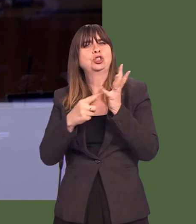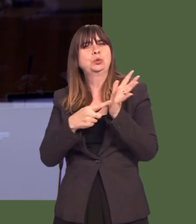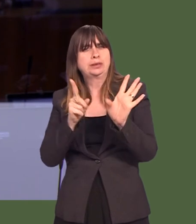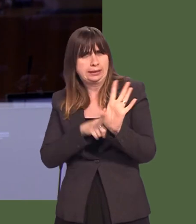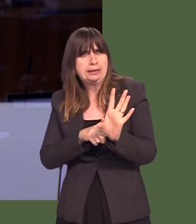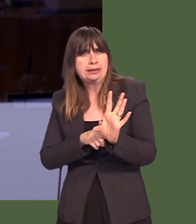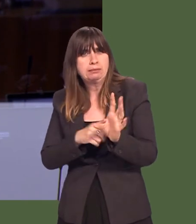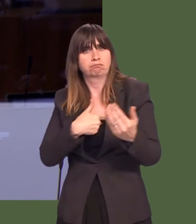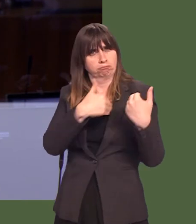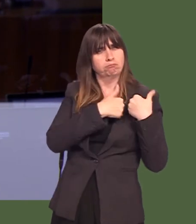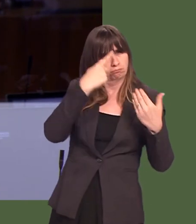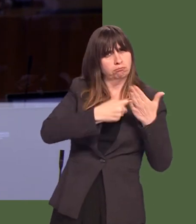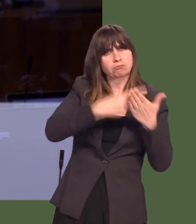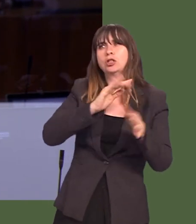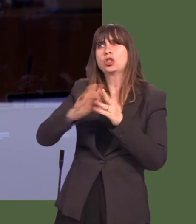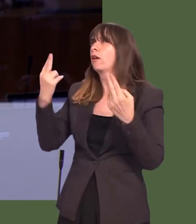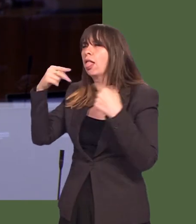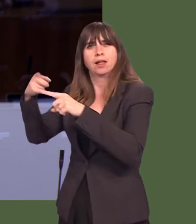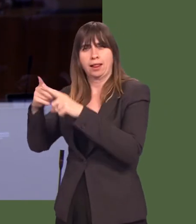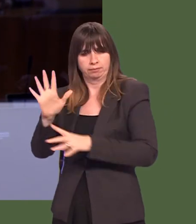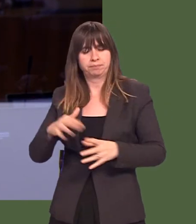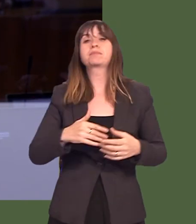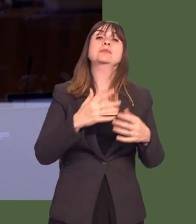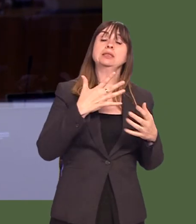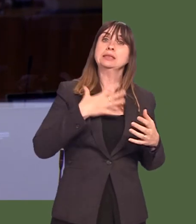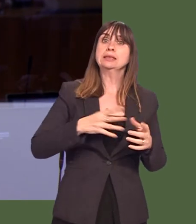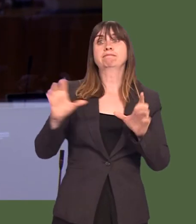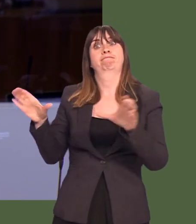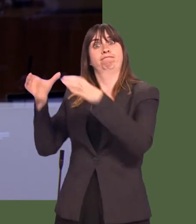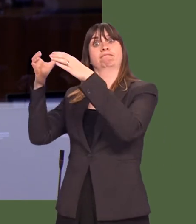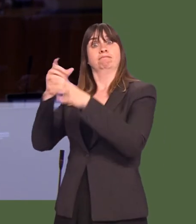where they are, raise them, or lower themówill be dependent on a strong Welsh Revenue Authority,